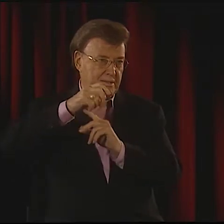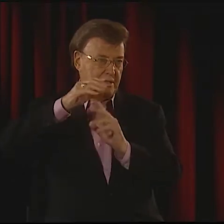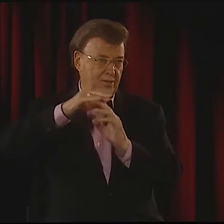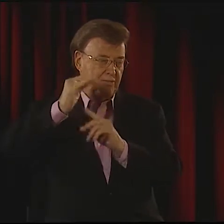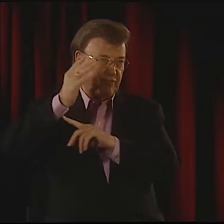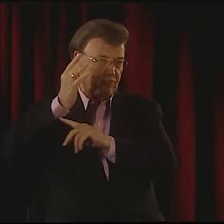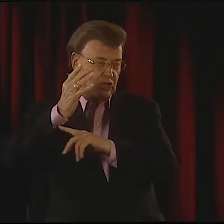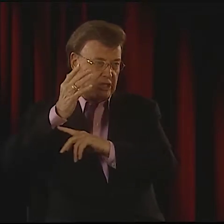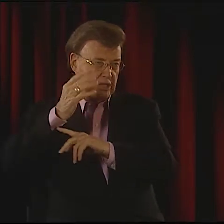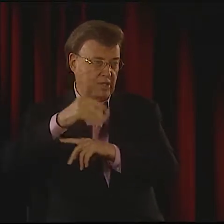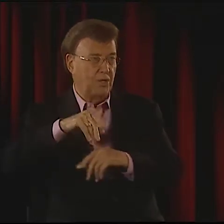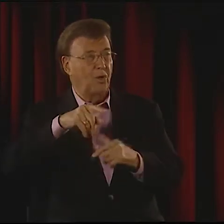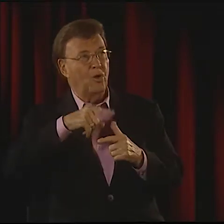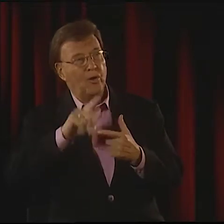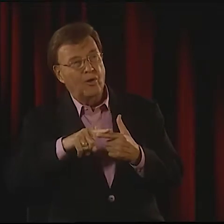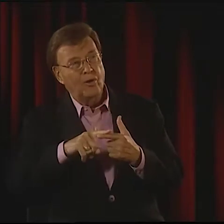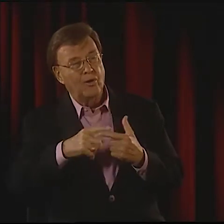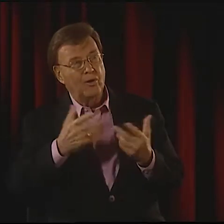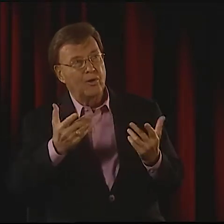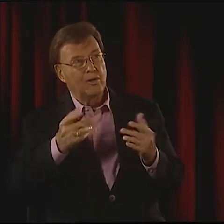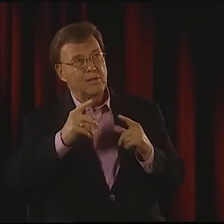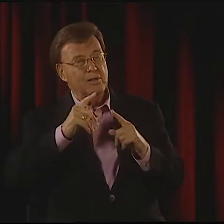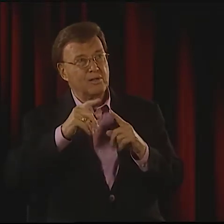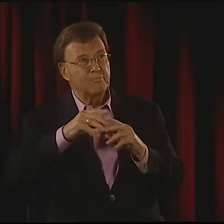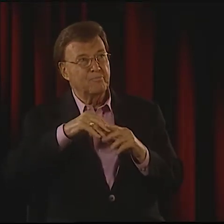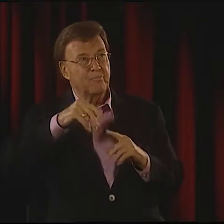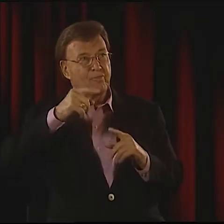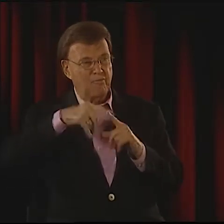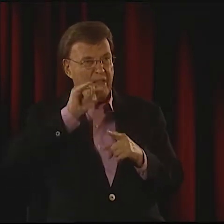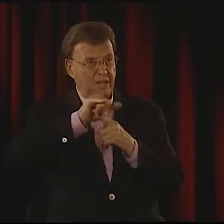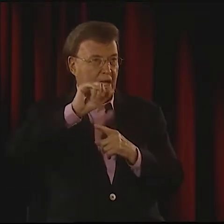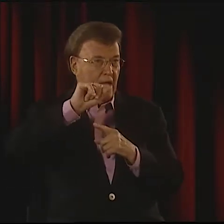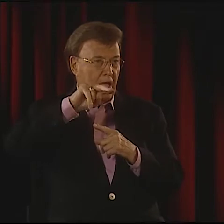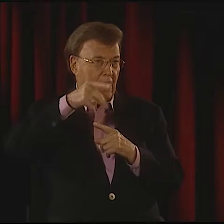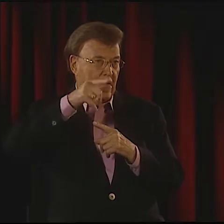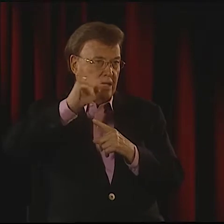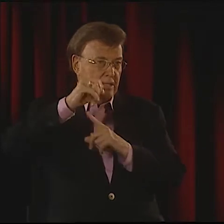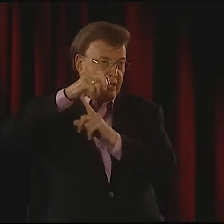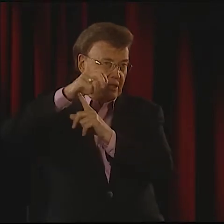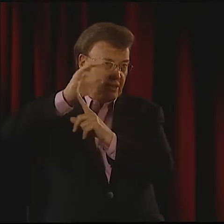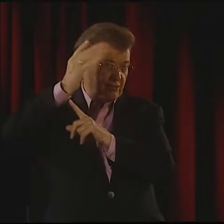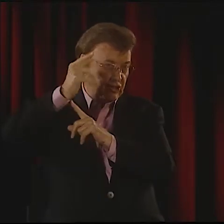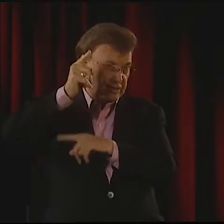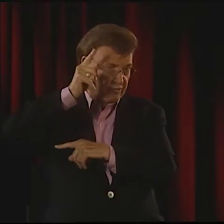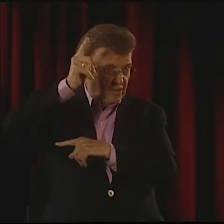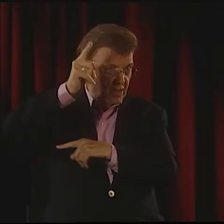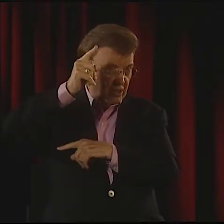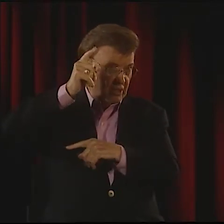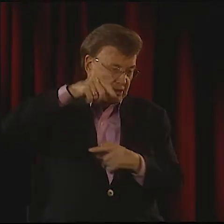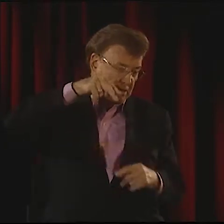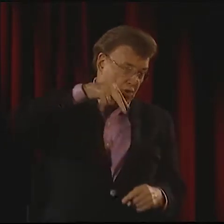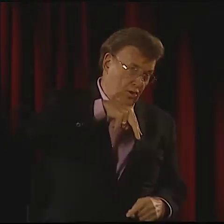AMONGST THEMSELVES. IF THEY WERE ON THE TOP OF THE TREE AND THEY WERE TRYING TO SAY THAT--